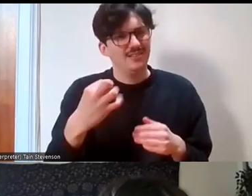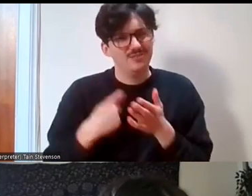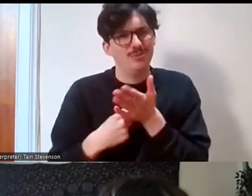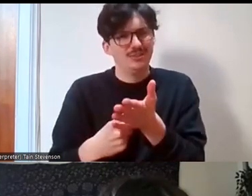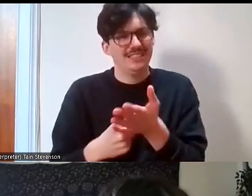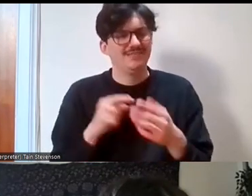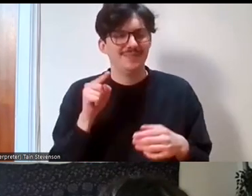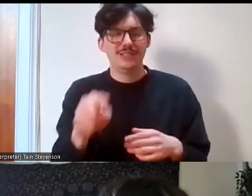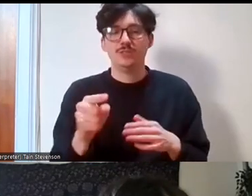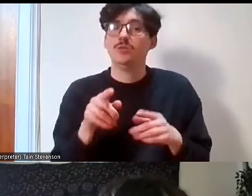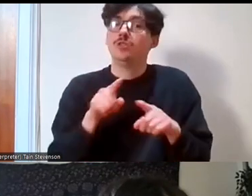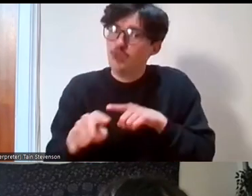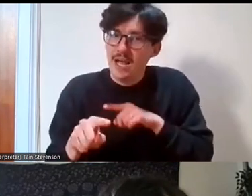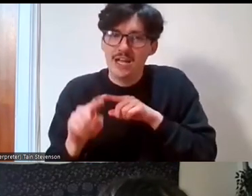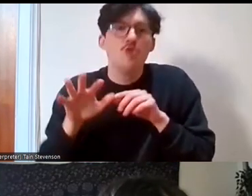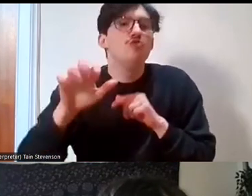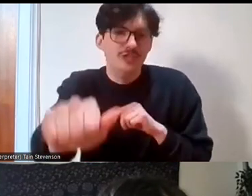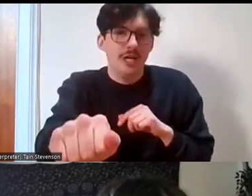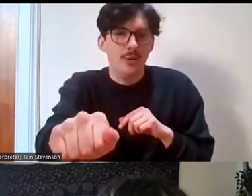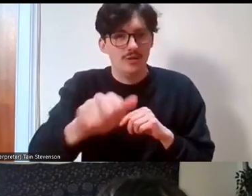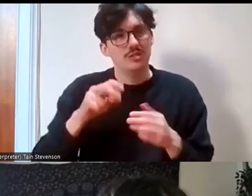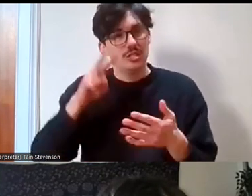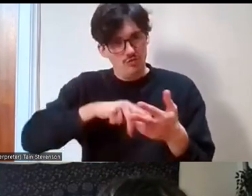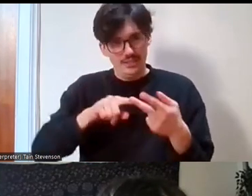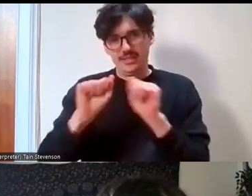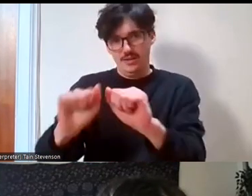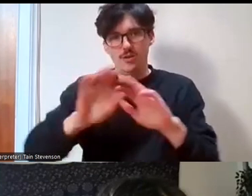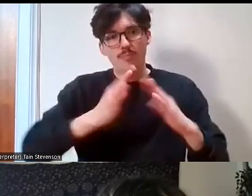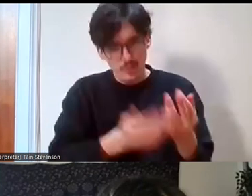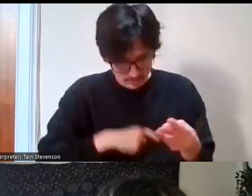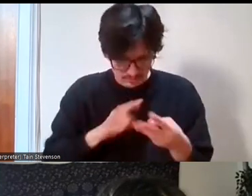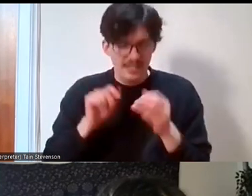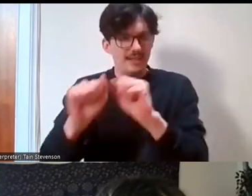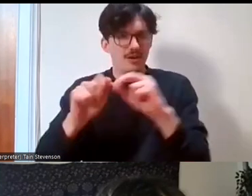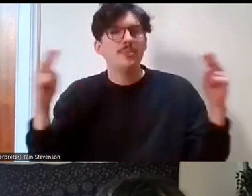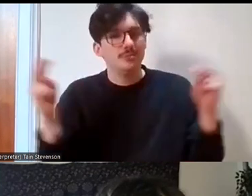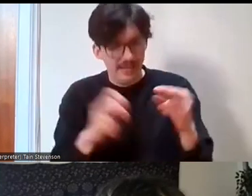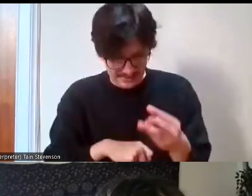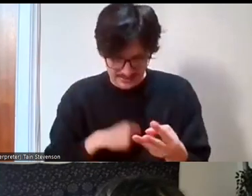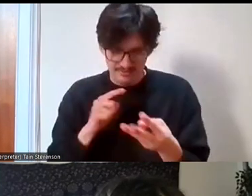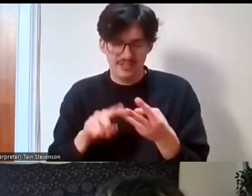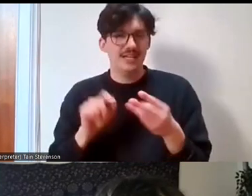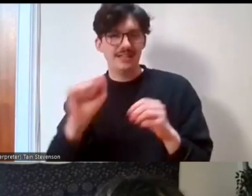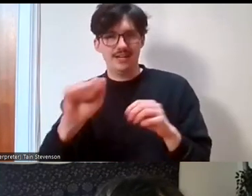them in an email, read their books, find out what their point of view is, their trajectory in an